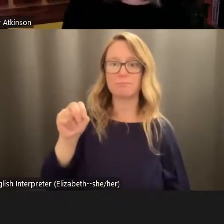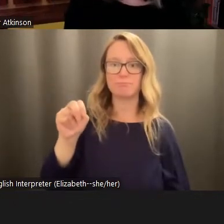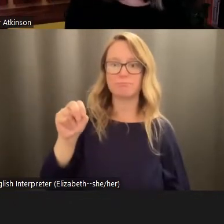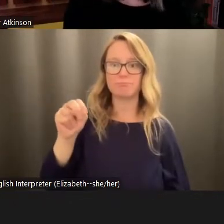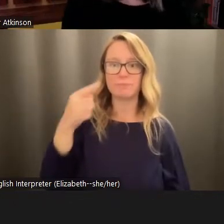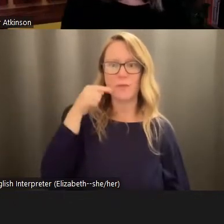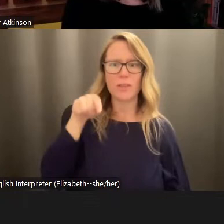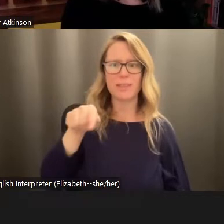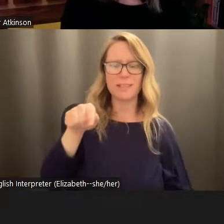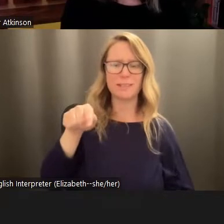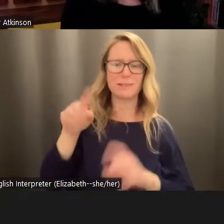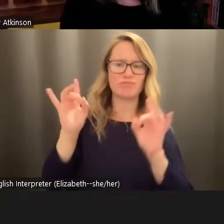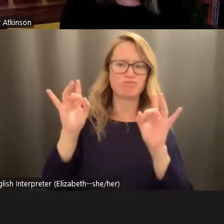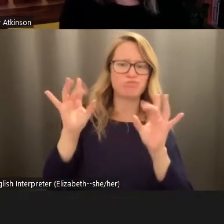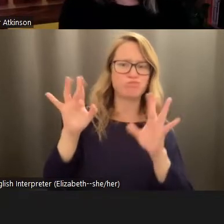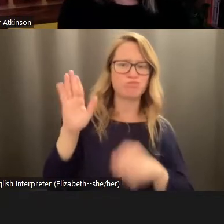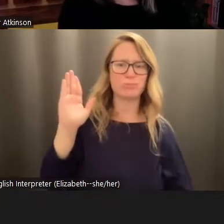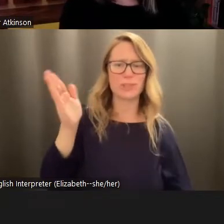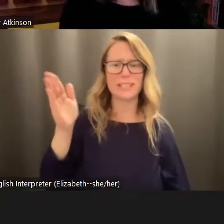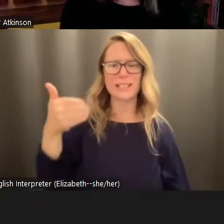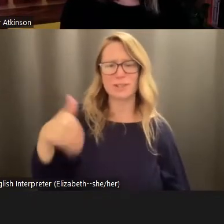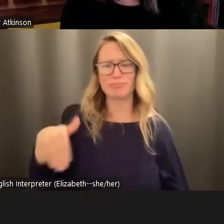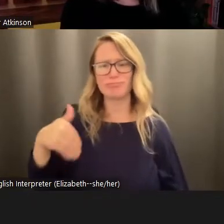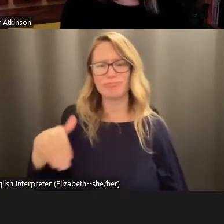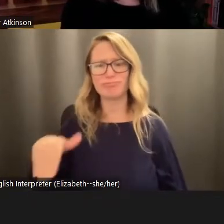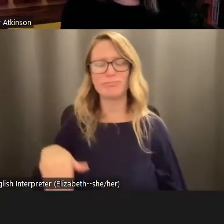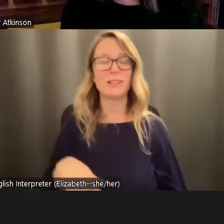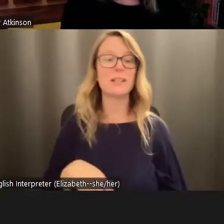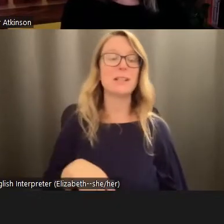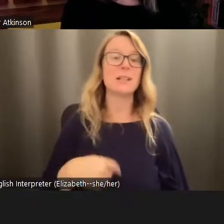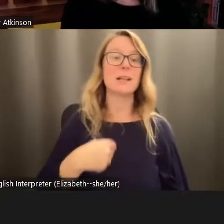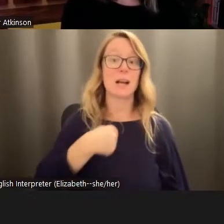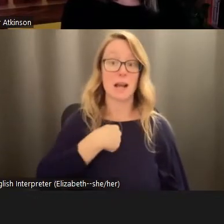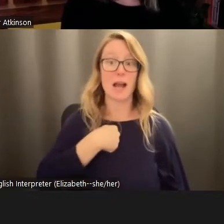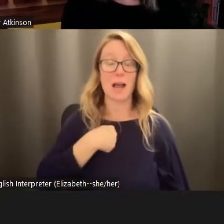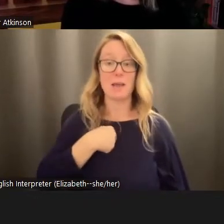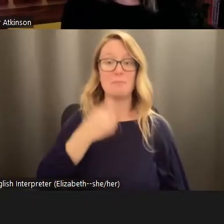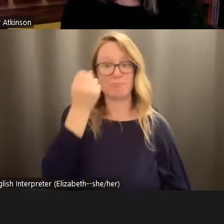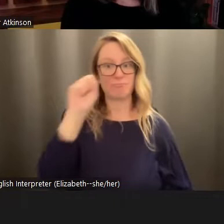incredible presentation. And I am an activist and I've been